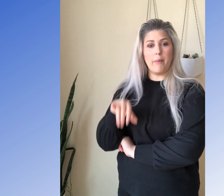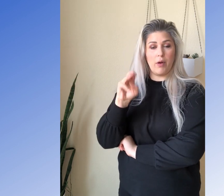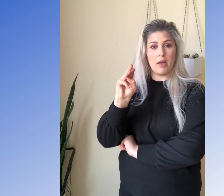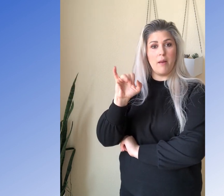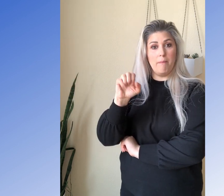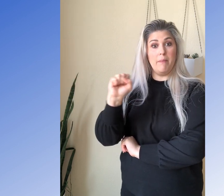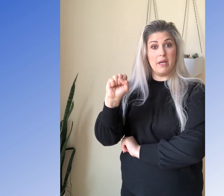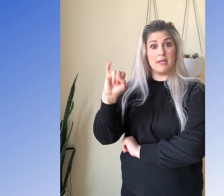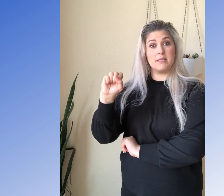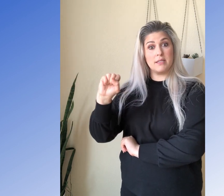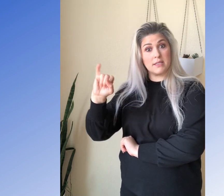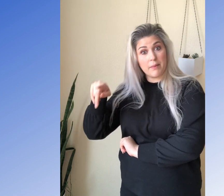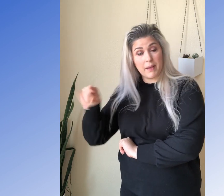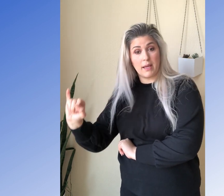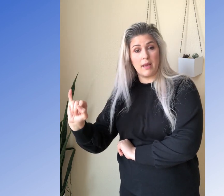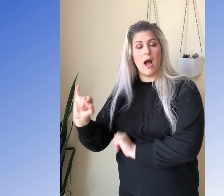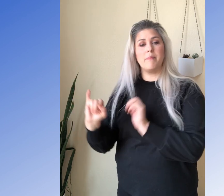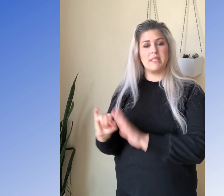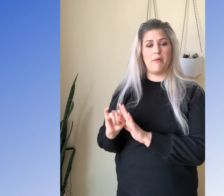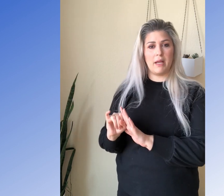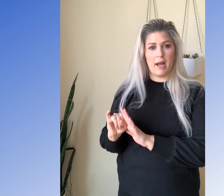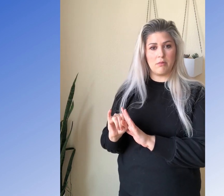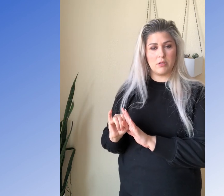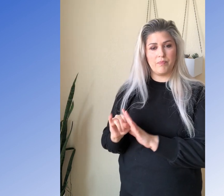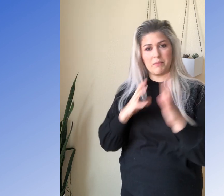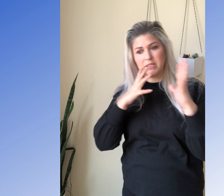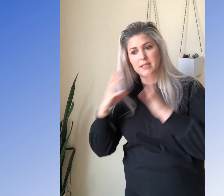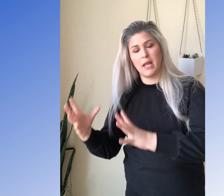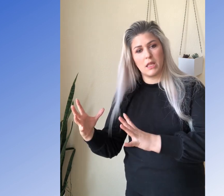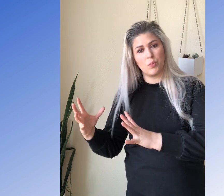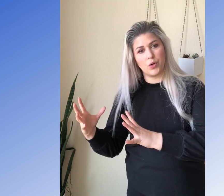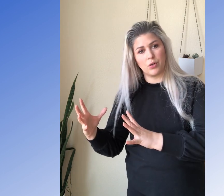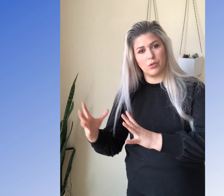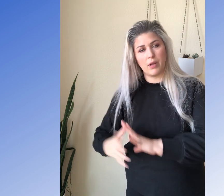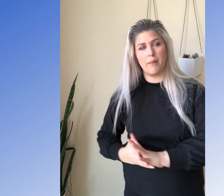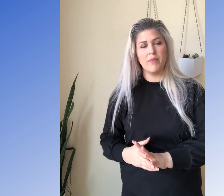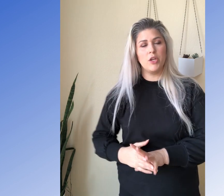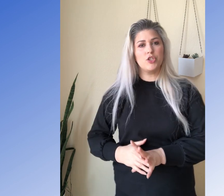I'm going Mississippi, I'm sounding it out. I'm saying the word. Okay. You.